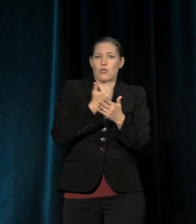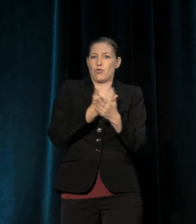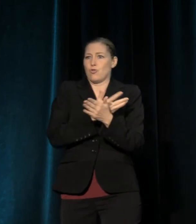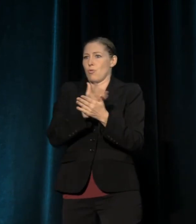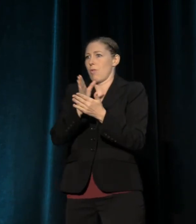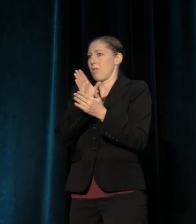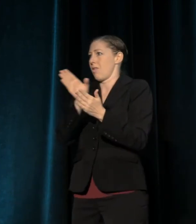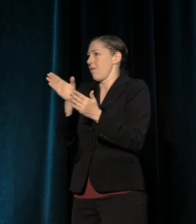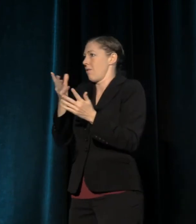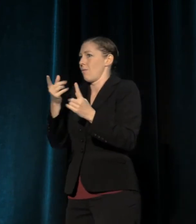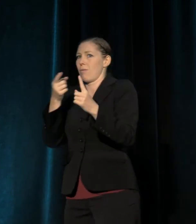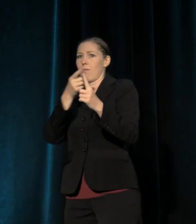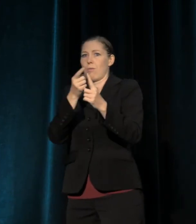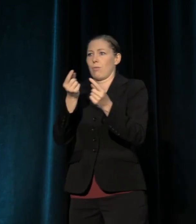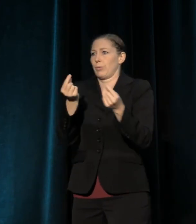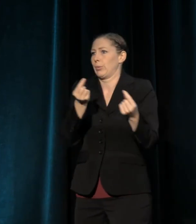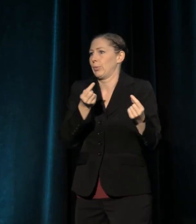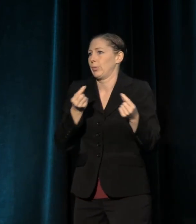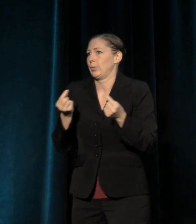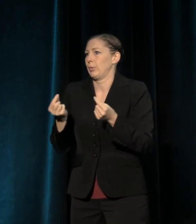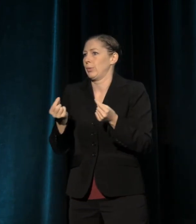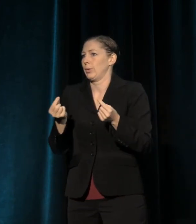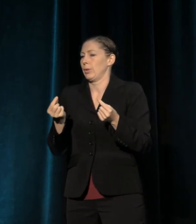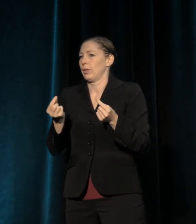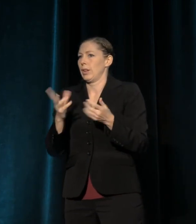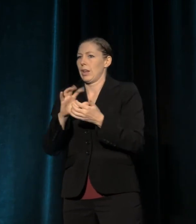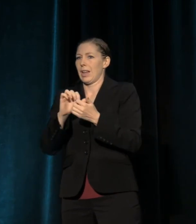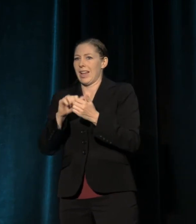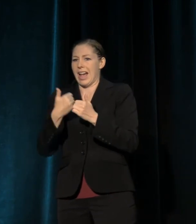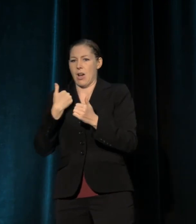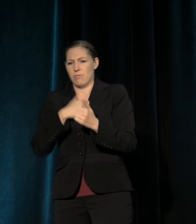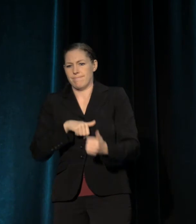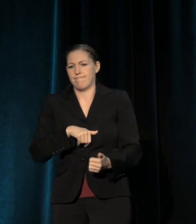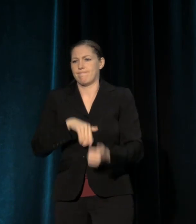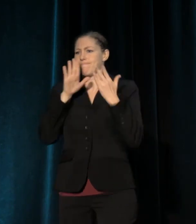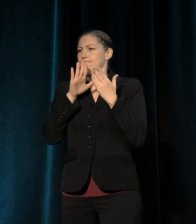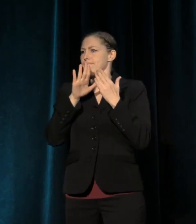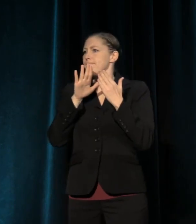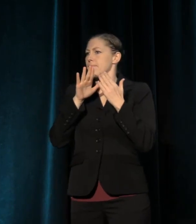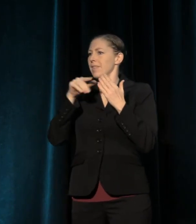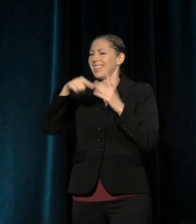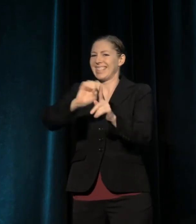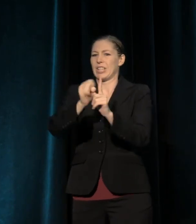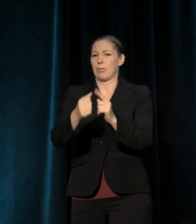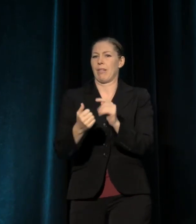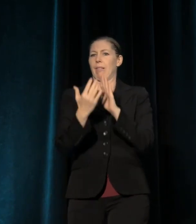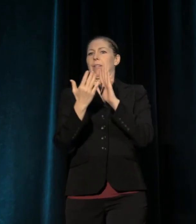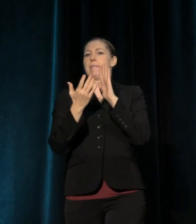And their desire to step up and confront these new conditions helped me to do the same.